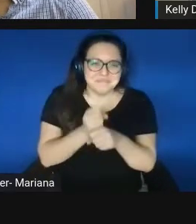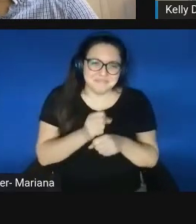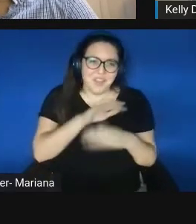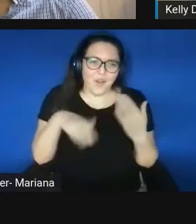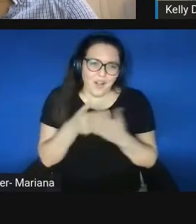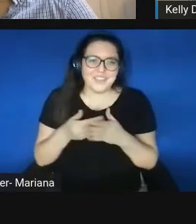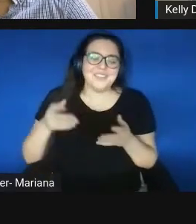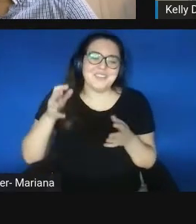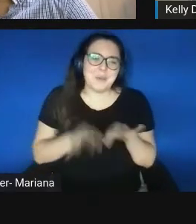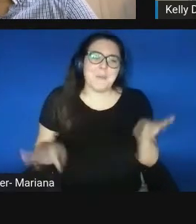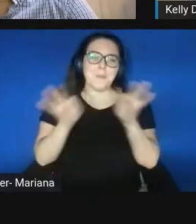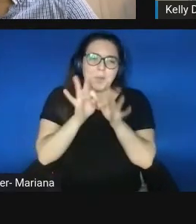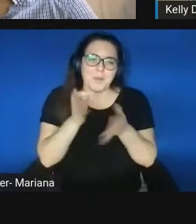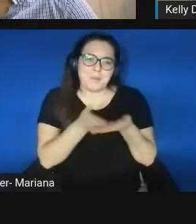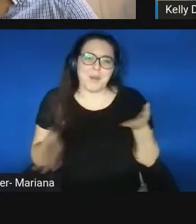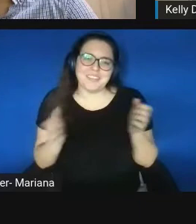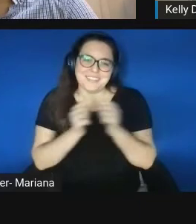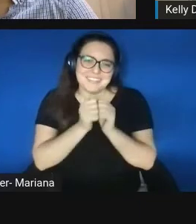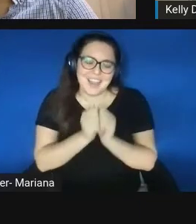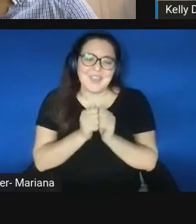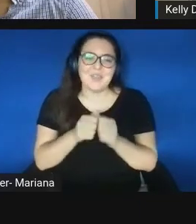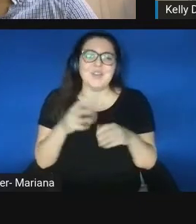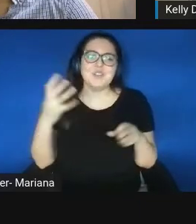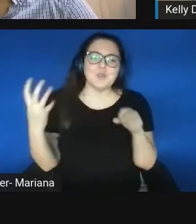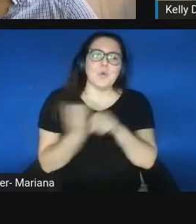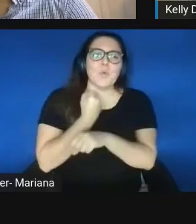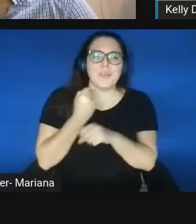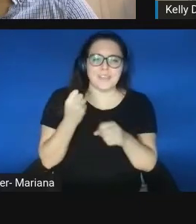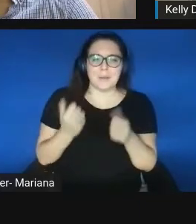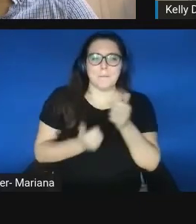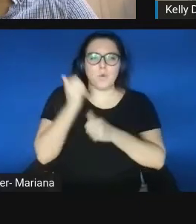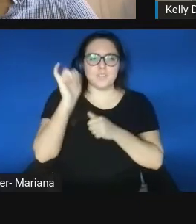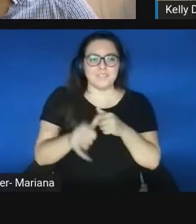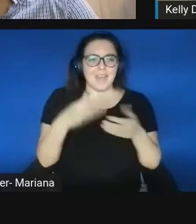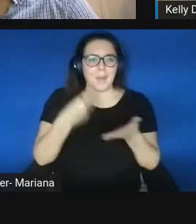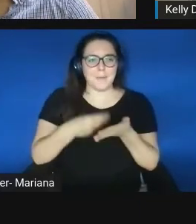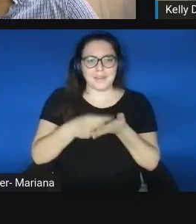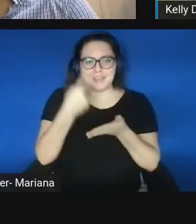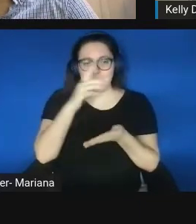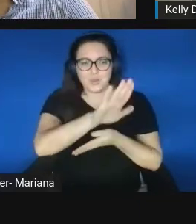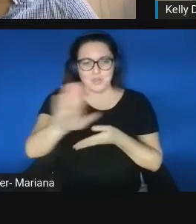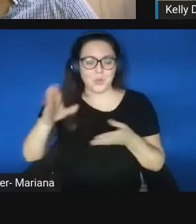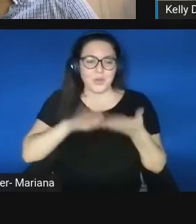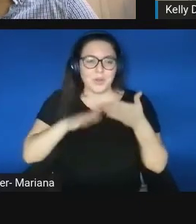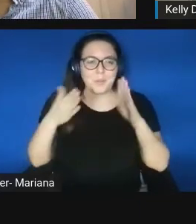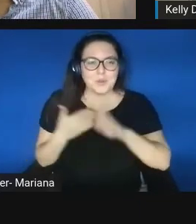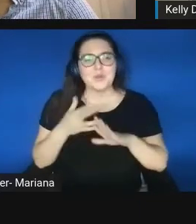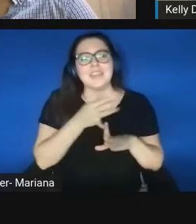to win a disproportionate amount of that money for your community or for your enterprise.